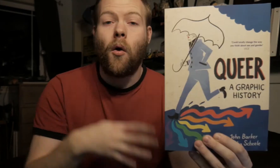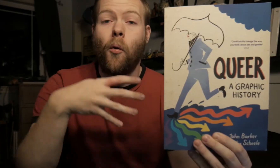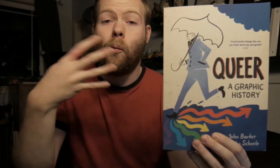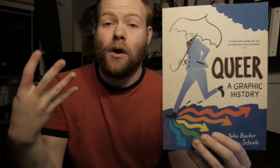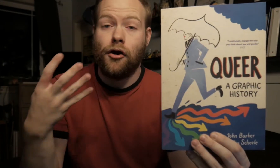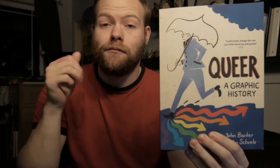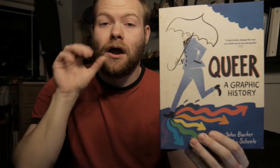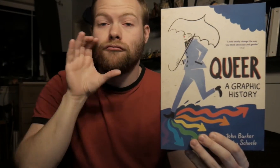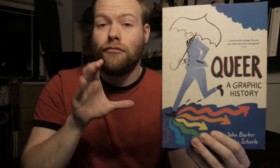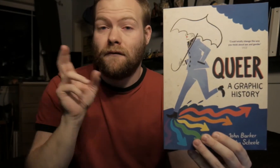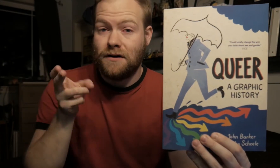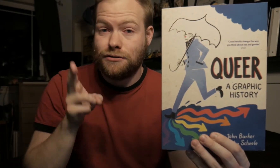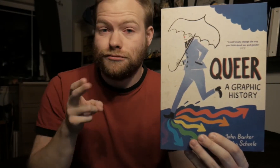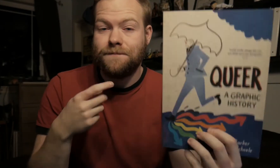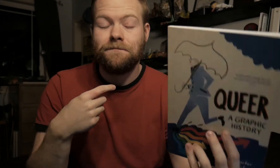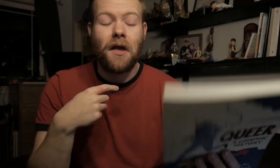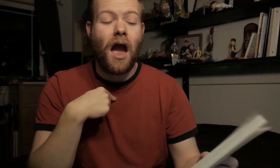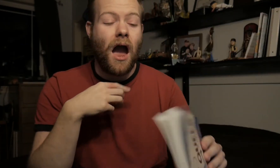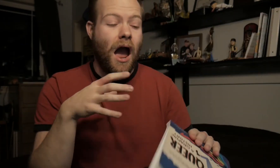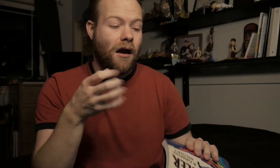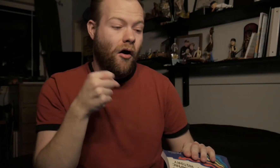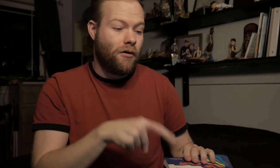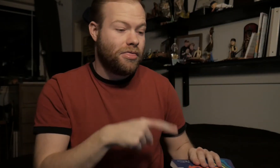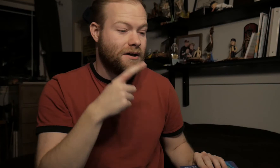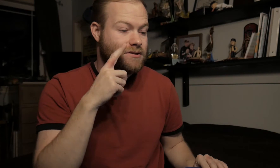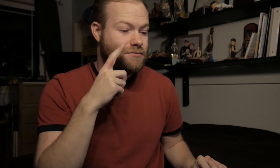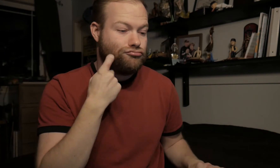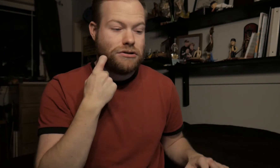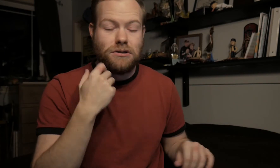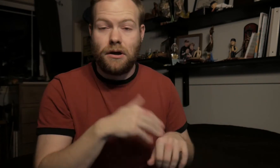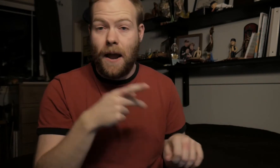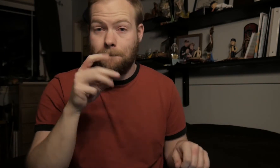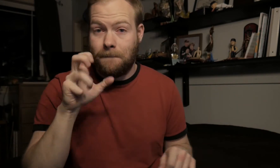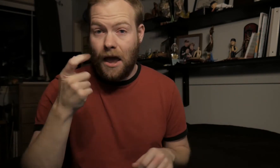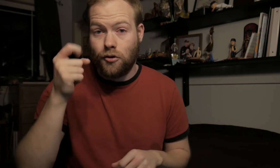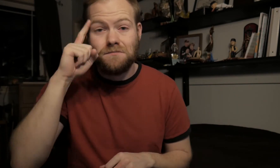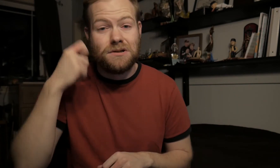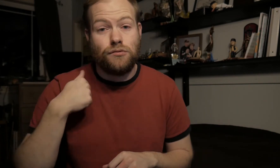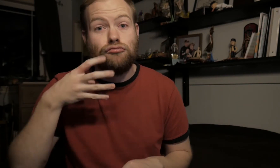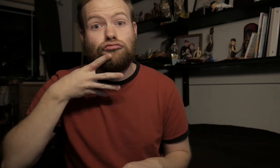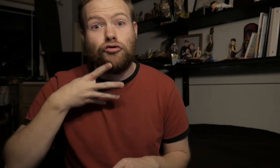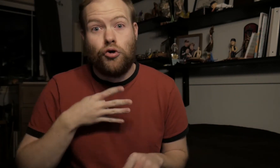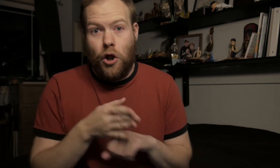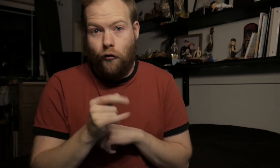Queer: A Graphic History. I got this recently at Powell’s because I was drooling over it